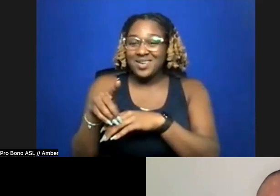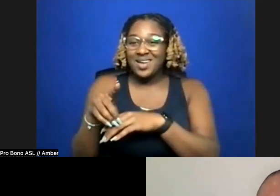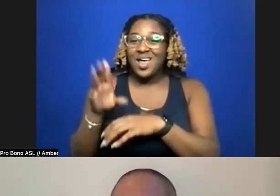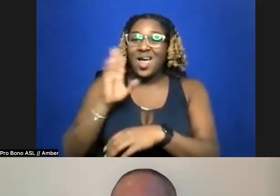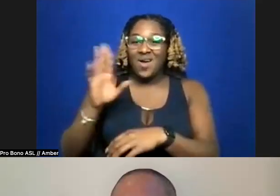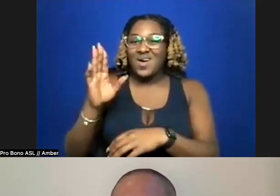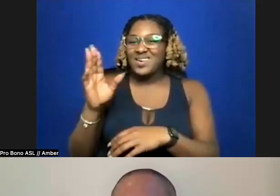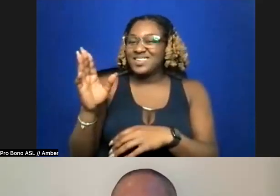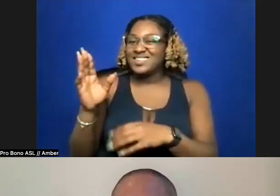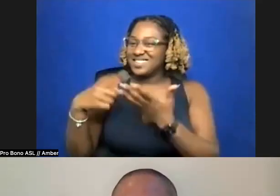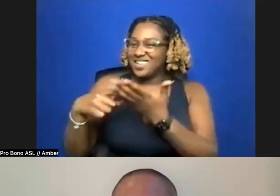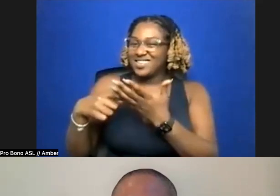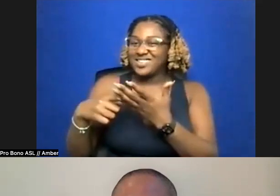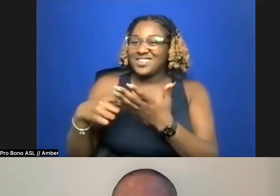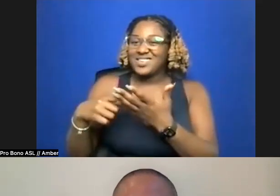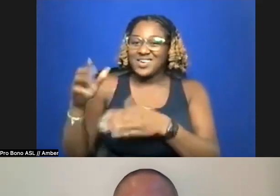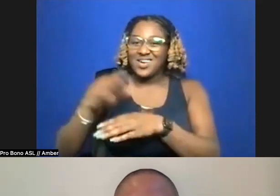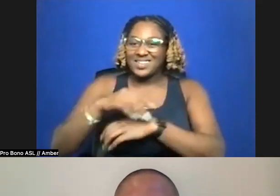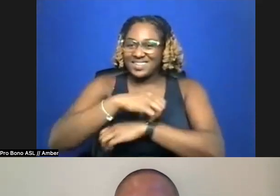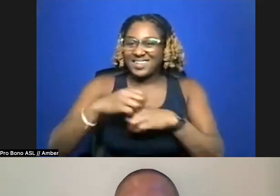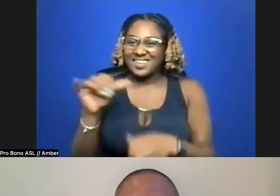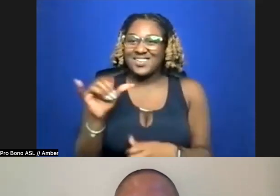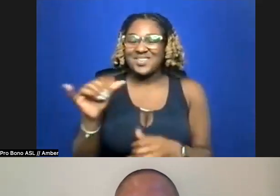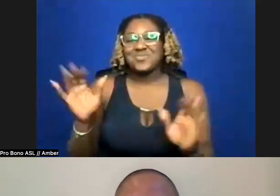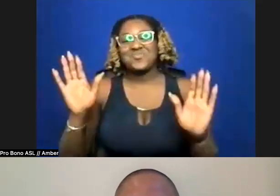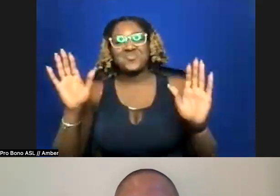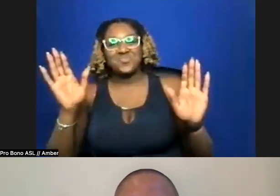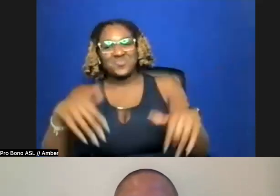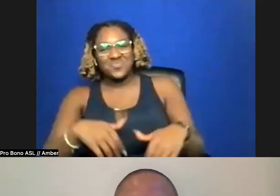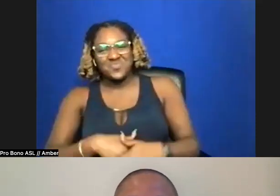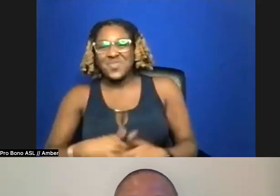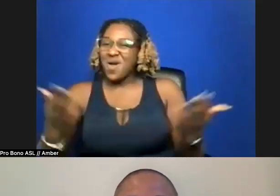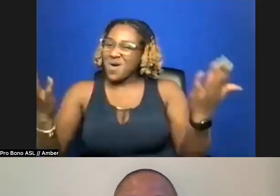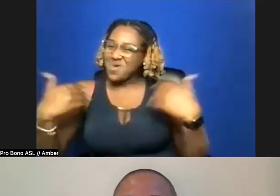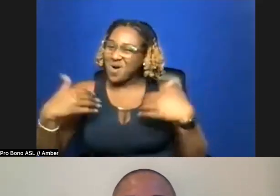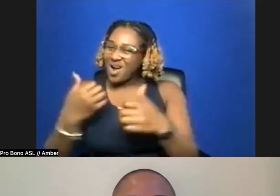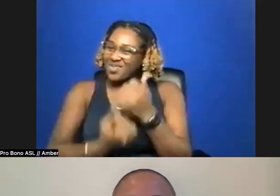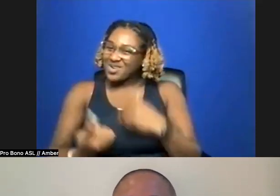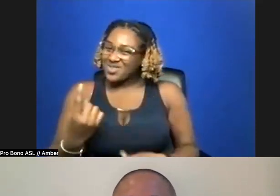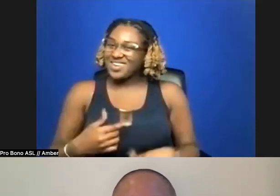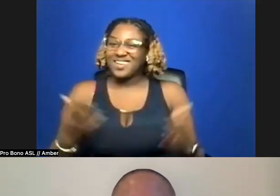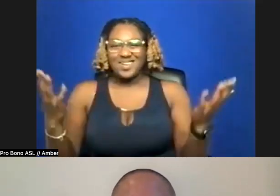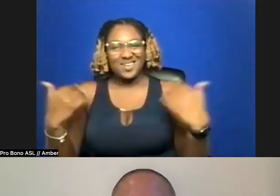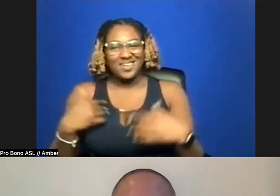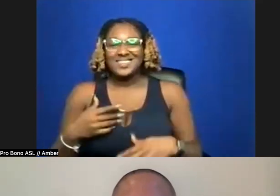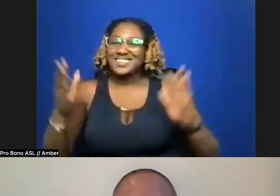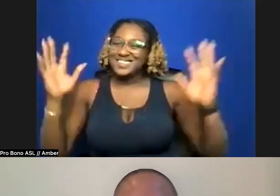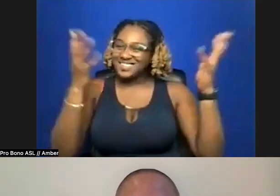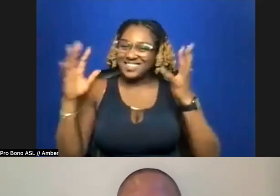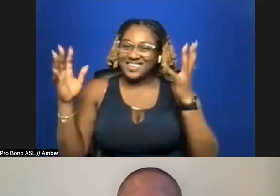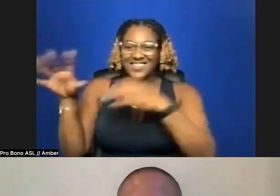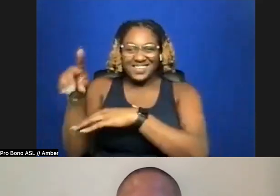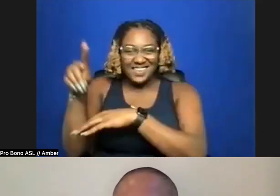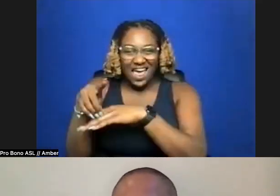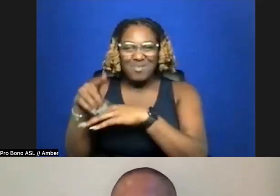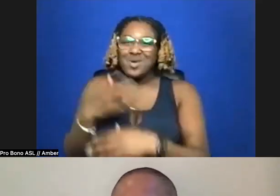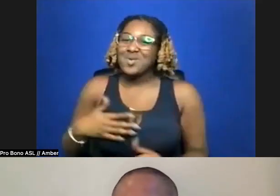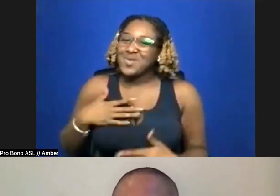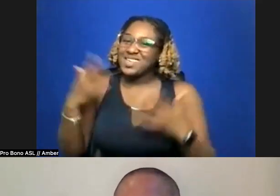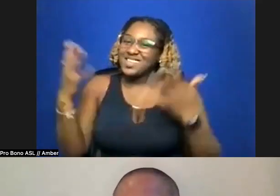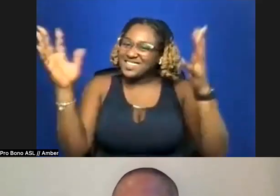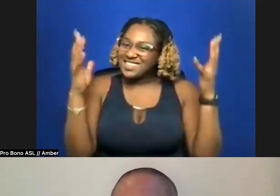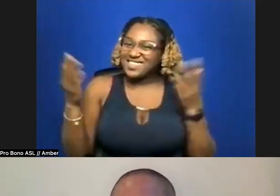Come on, everybody, come on, come on. Give it up for a Diamond, please, wrapping us up. Also,